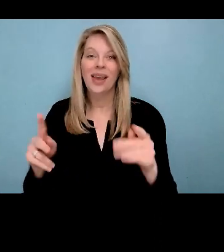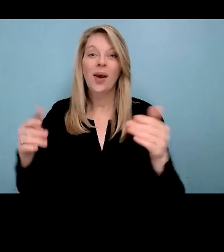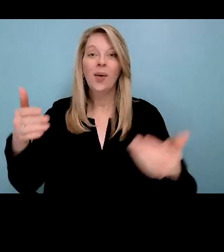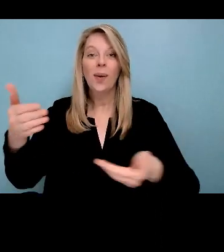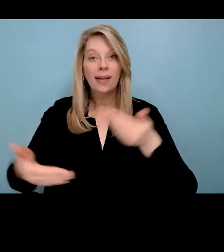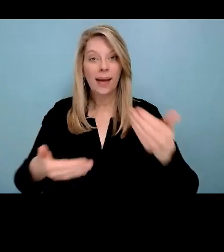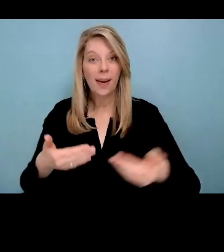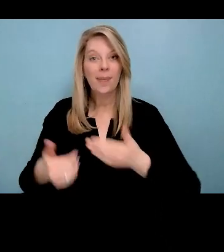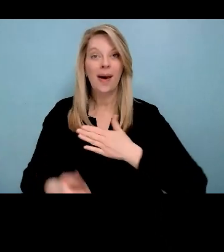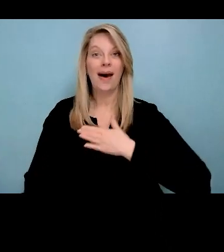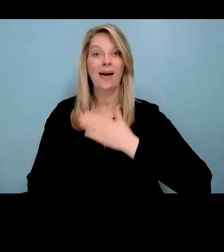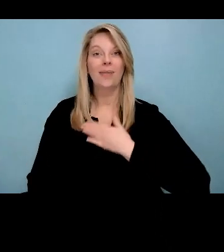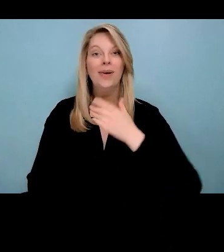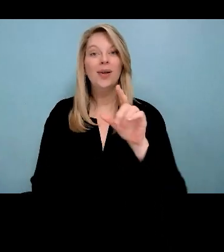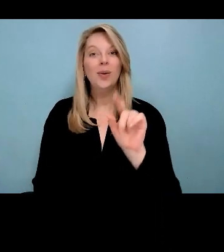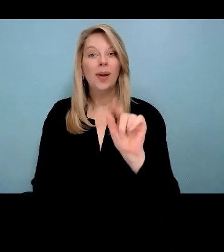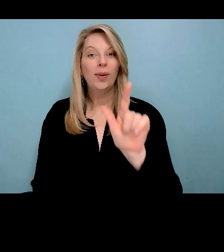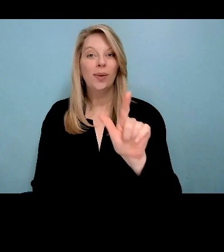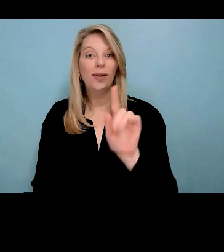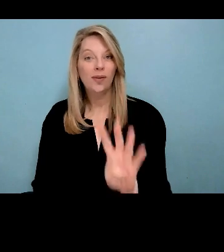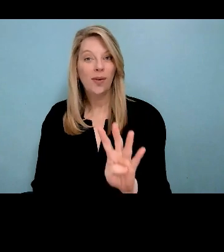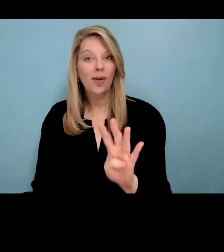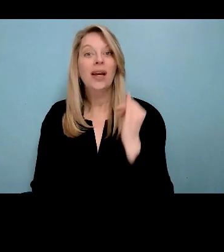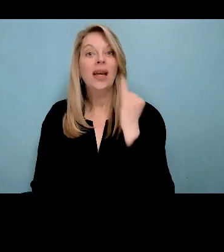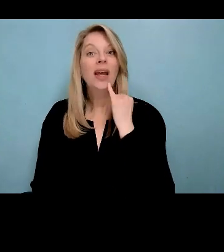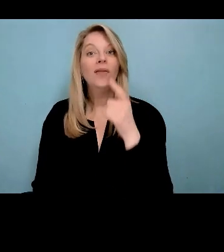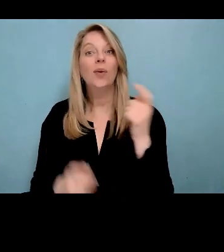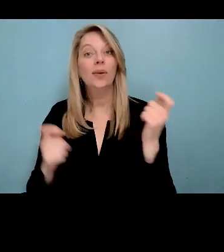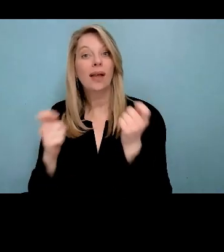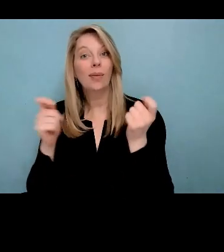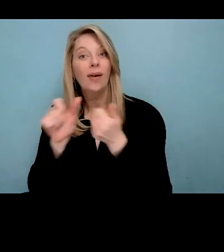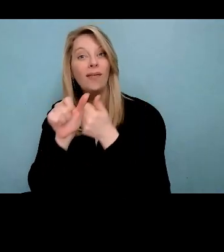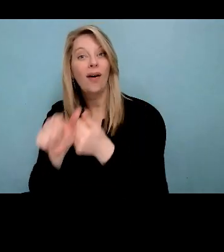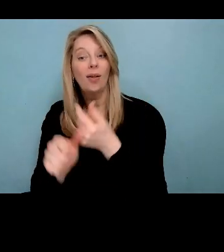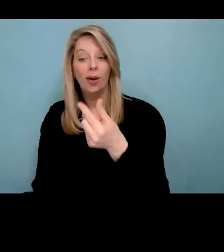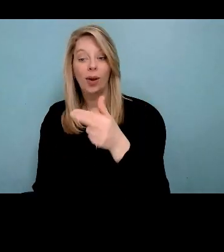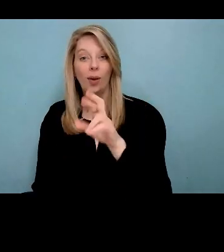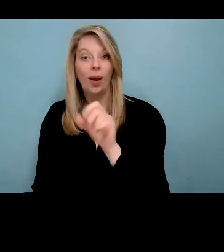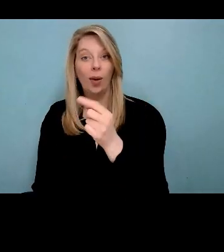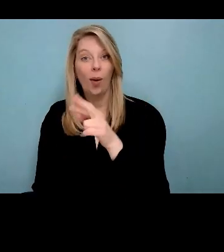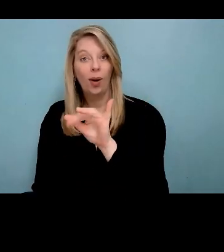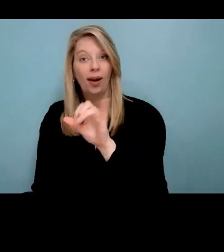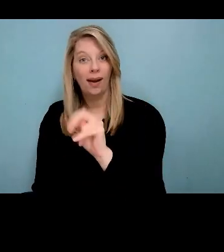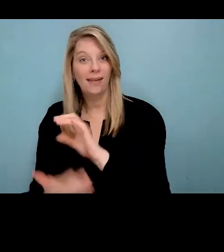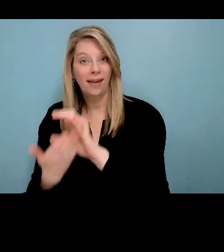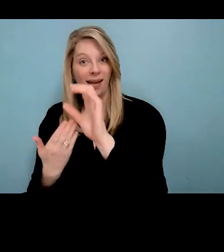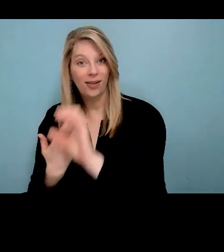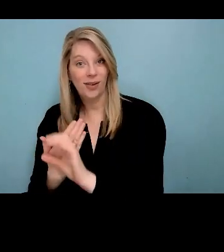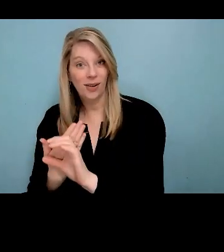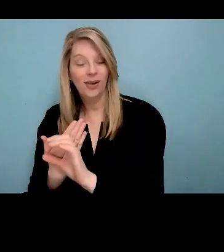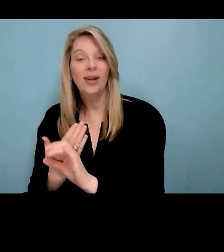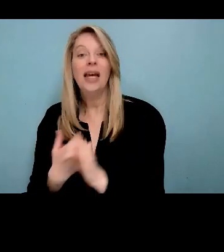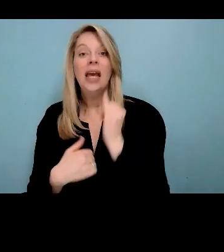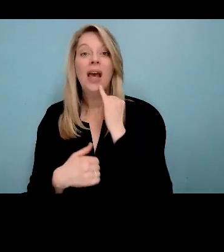I'm a member of the Human Rights Committee of Council for the City of Winnipeg.